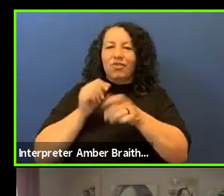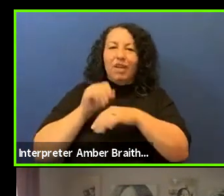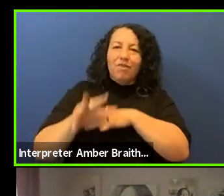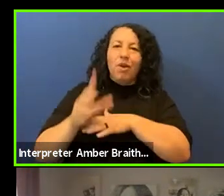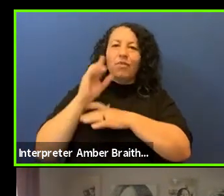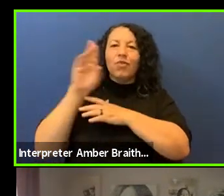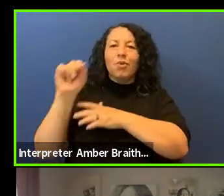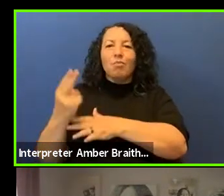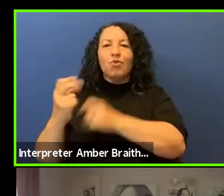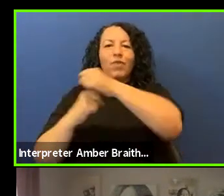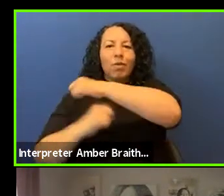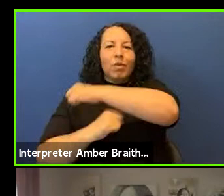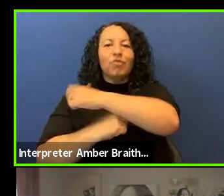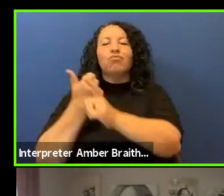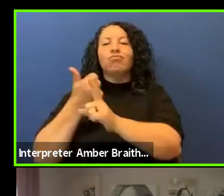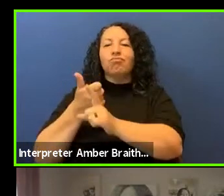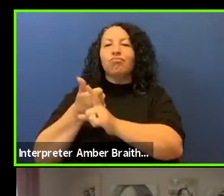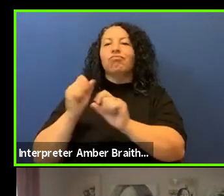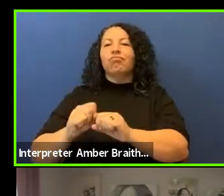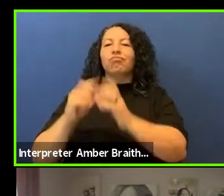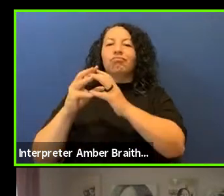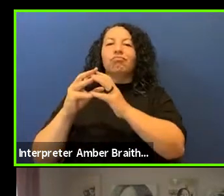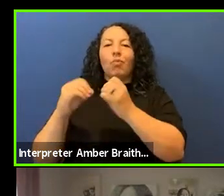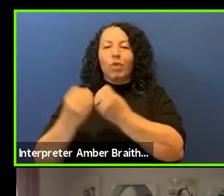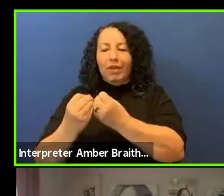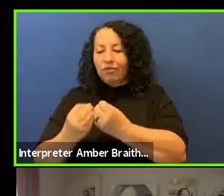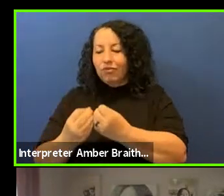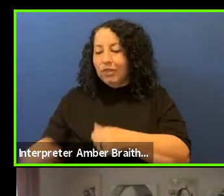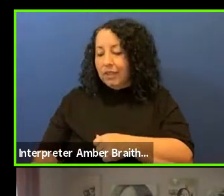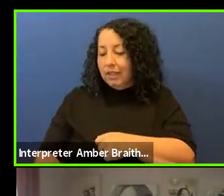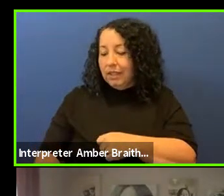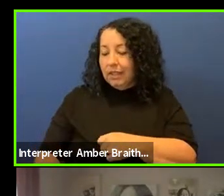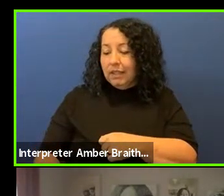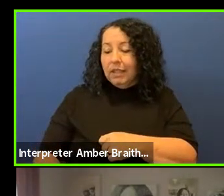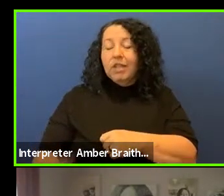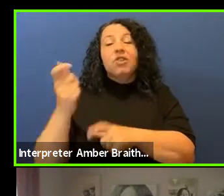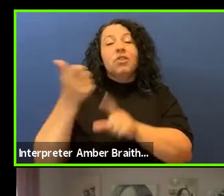She is also the Director of Indigenous Peoples Initiatives at One Collective,